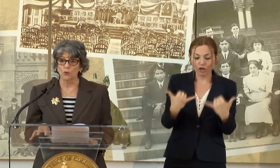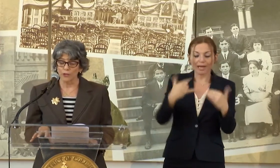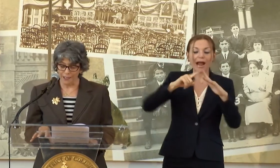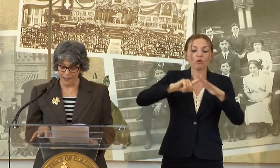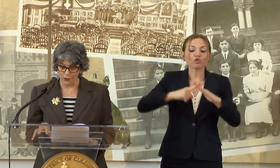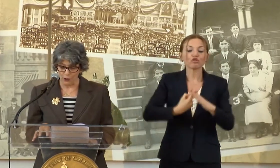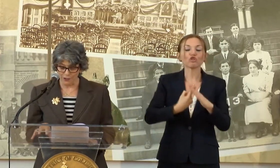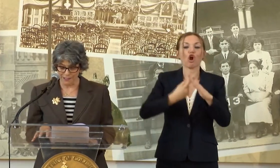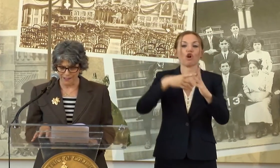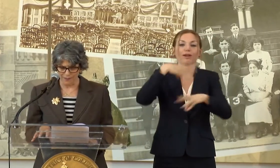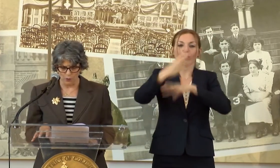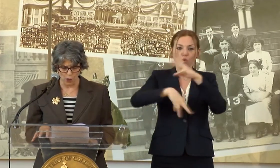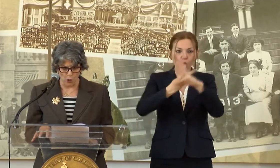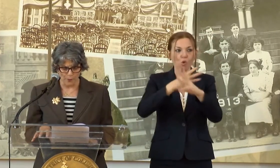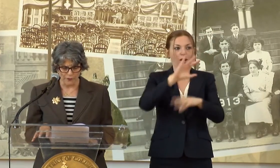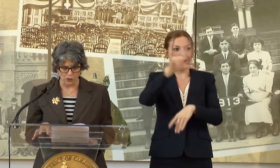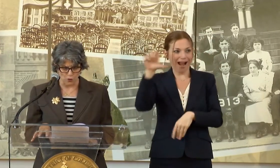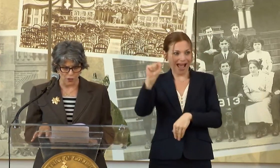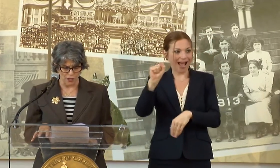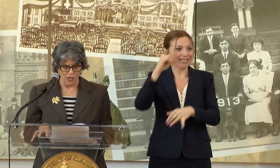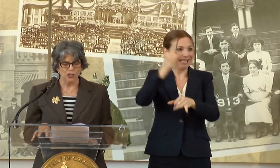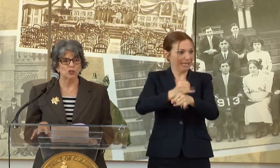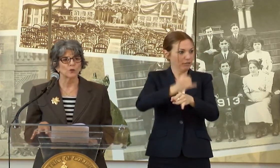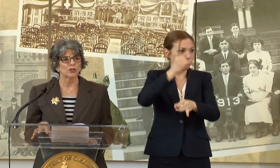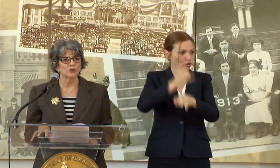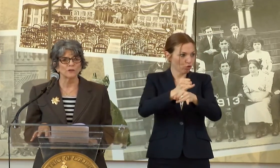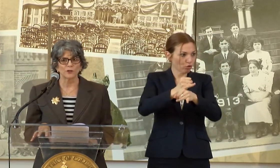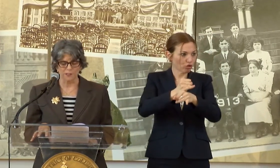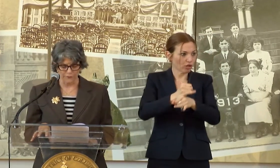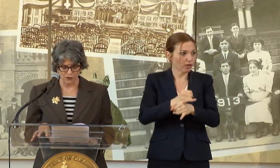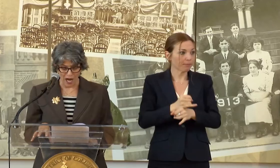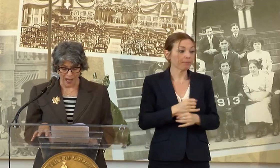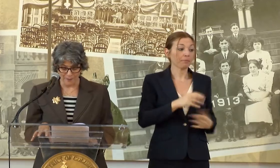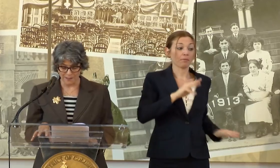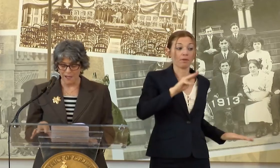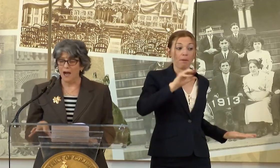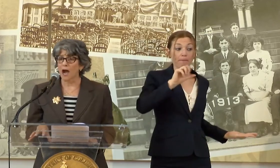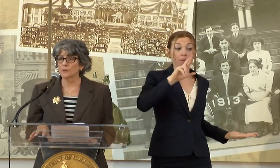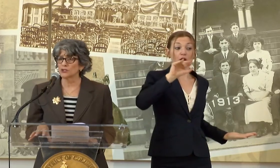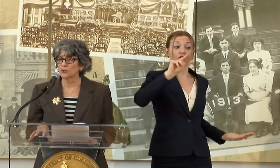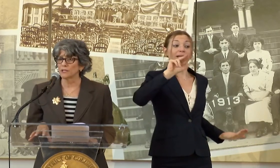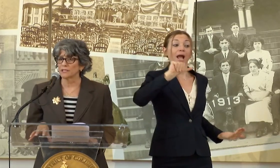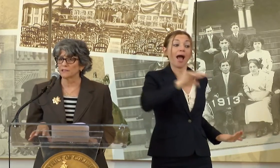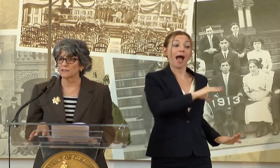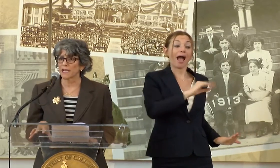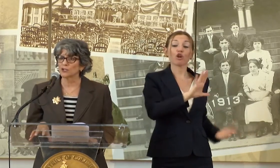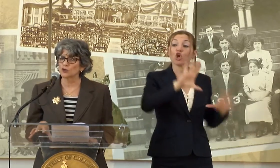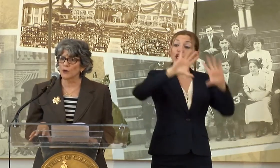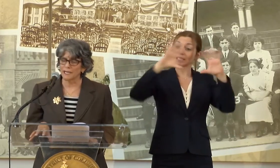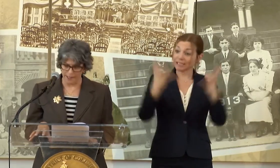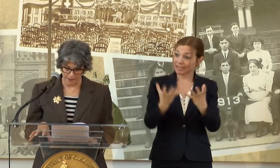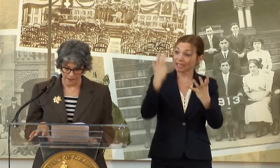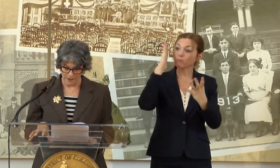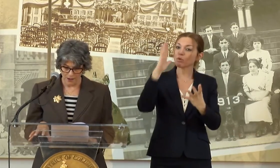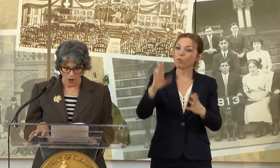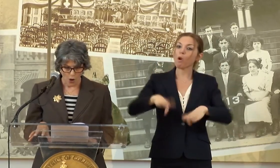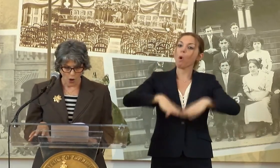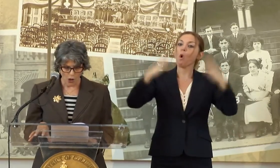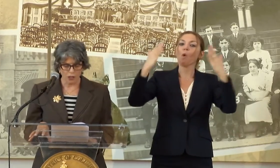MARINA AND HER TEAM WILL OPEN THE DOOR TO A UNIVERSE OF JOBS, OPPORTUNITIES AND TRAINING.